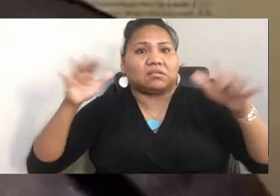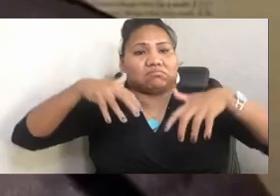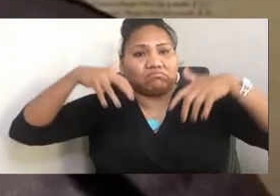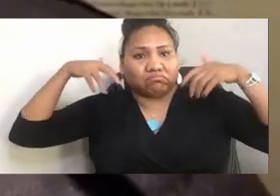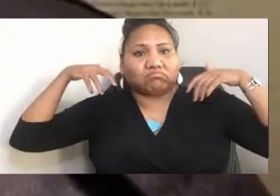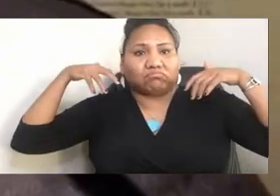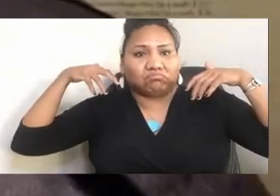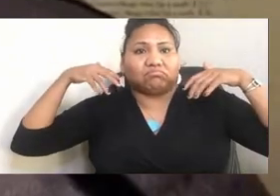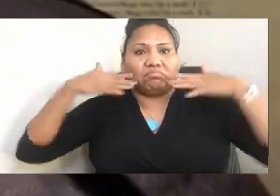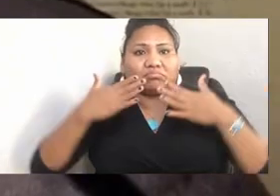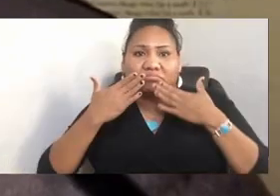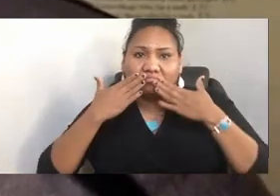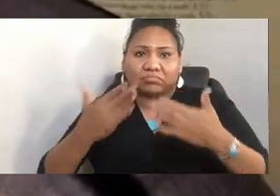like that, because that's one of the challenges.